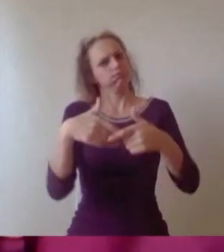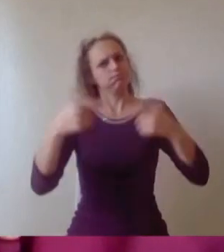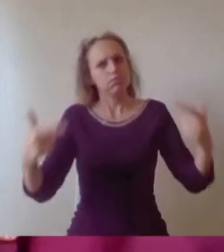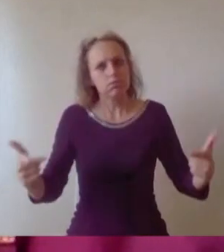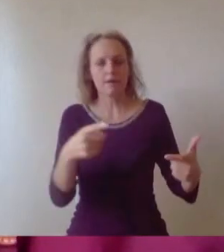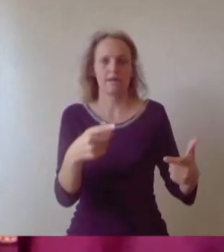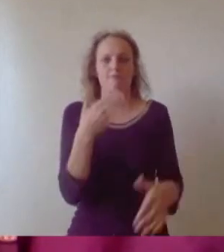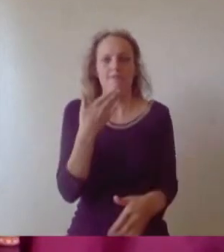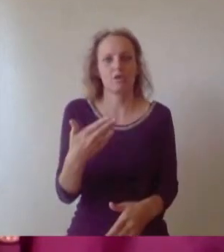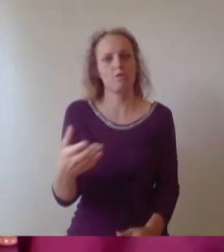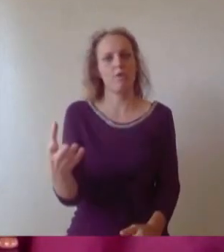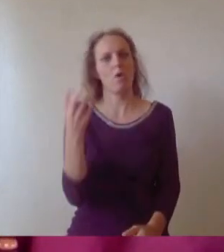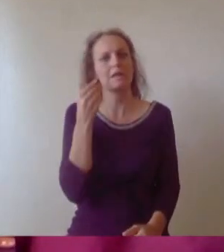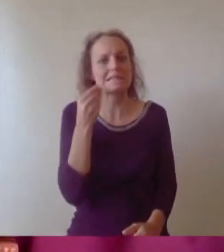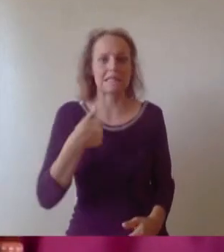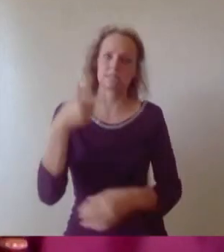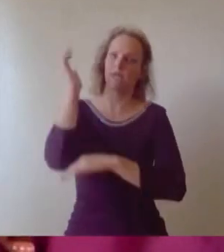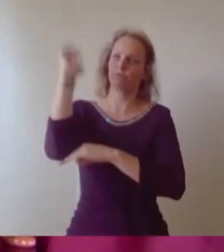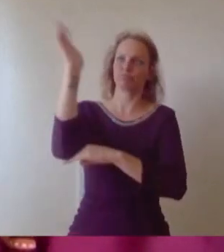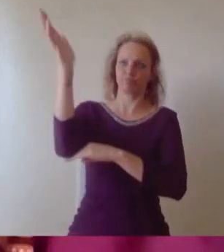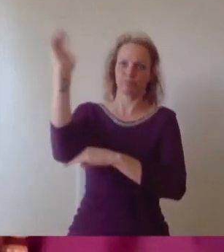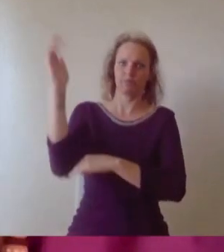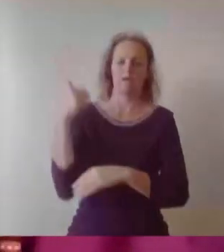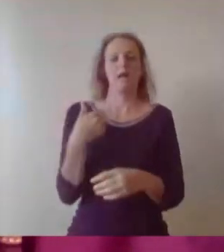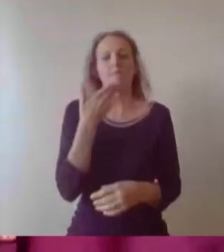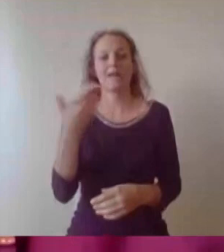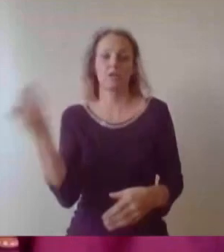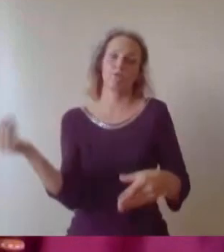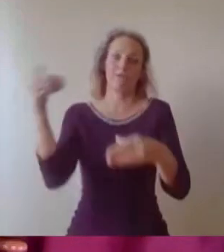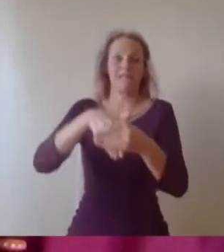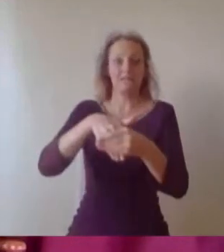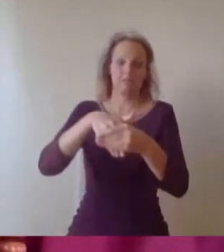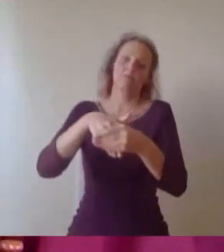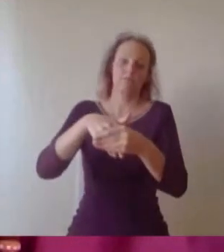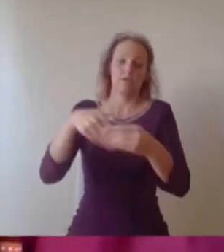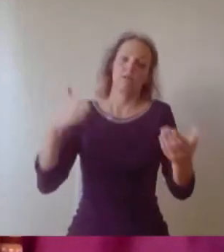you for being a part of this roller coaster of a journey called student life. I wish you all the best of luck with what's to